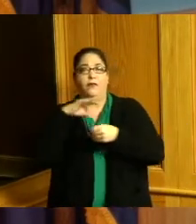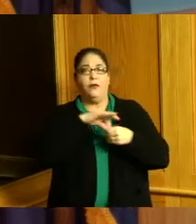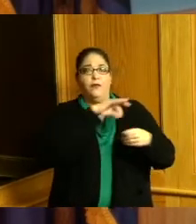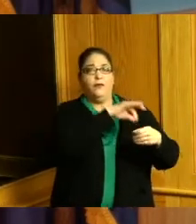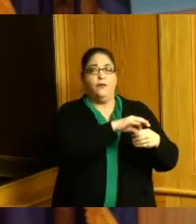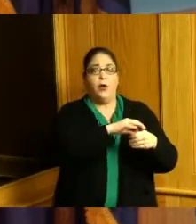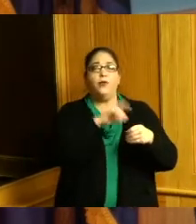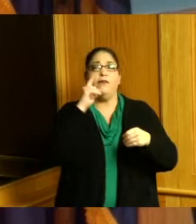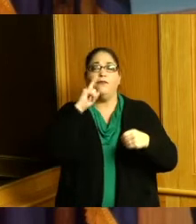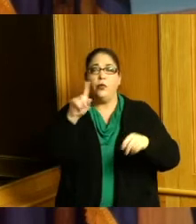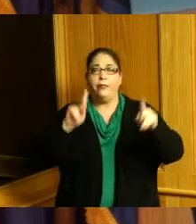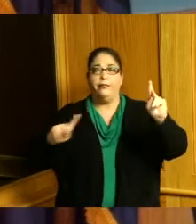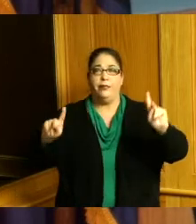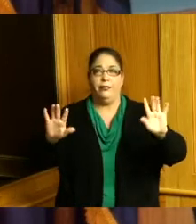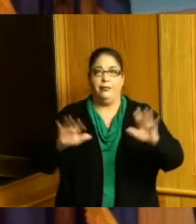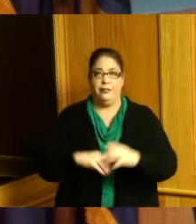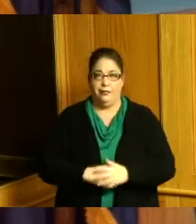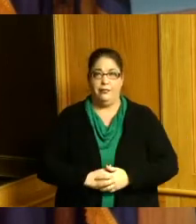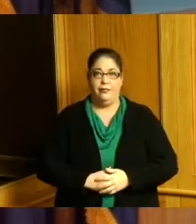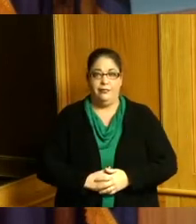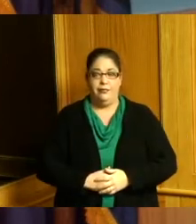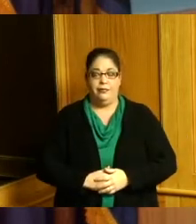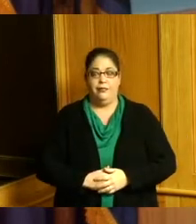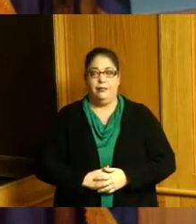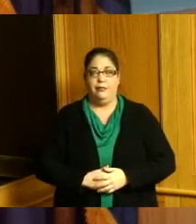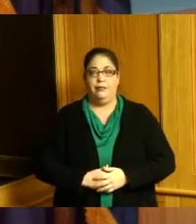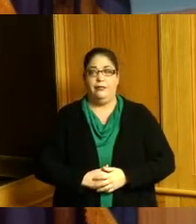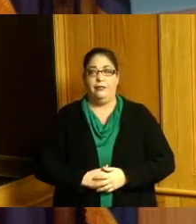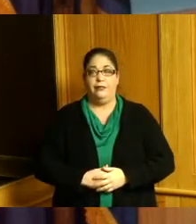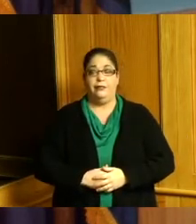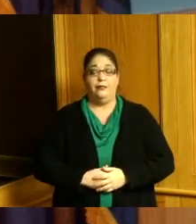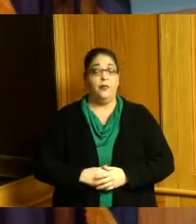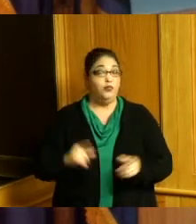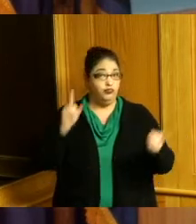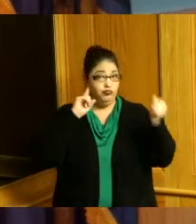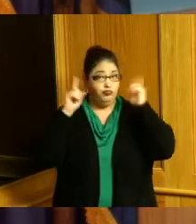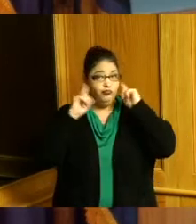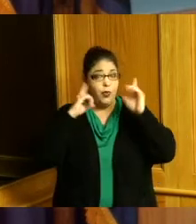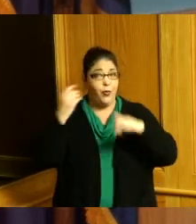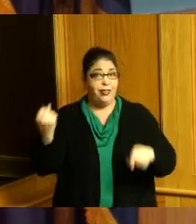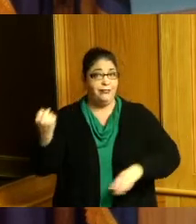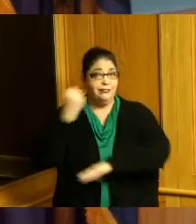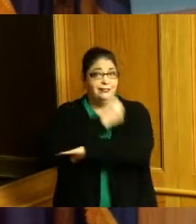I heard when they were getting ready to shut down the state and seniors needed meals on